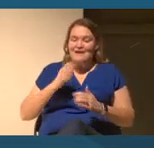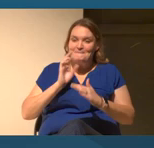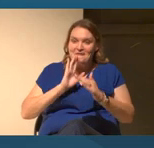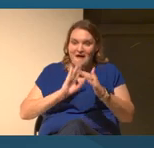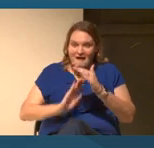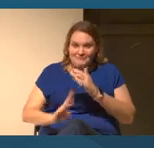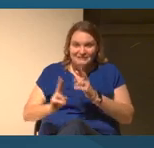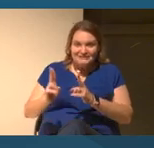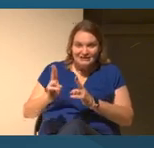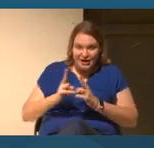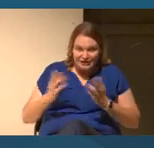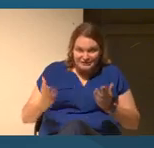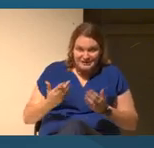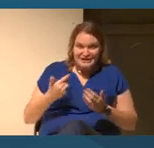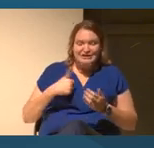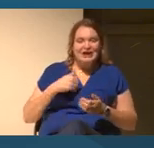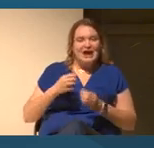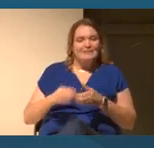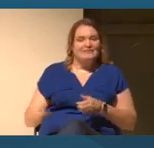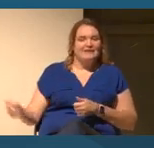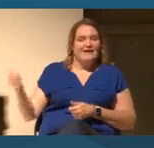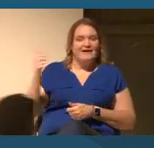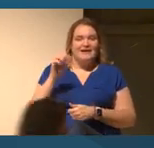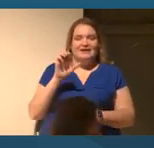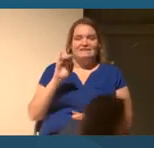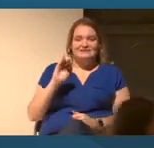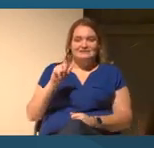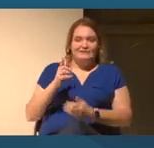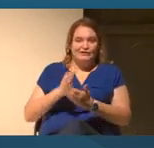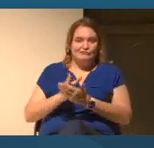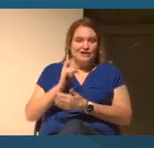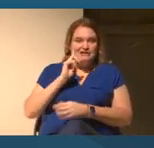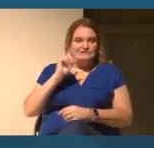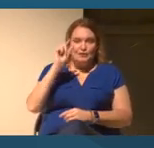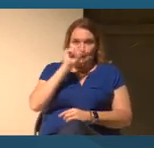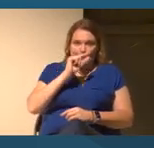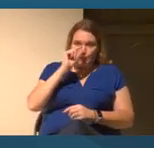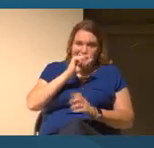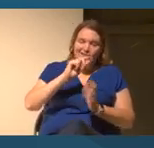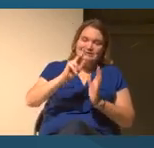I'm the head of civil rights for Google, so I oversee policy programming and partnerships in that space.